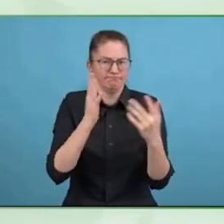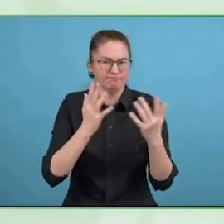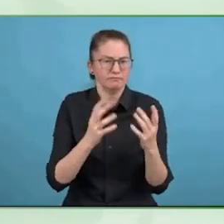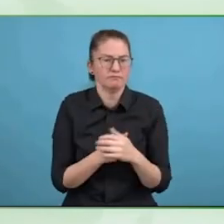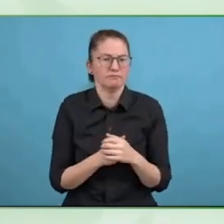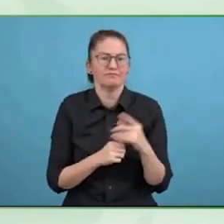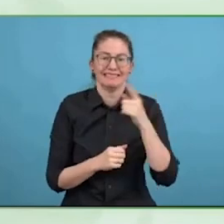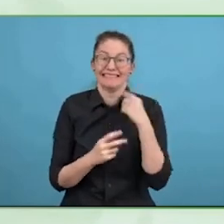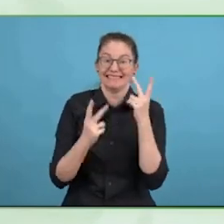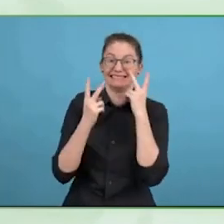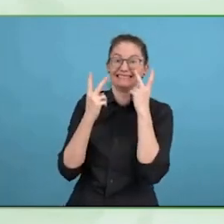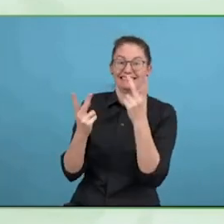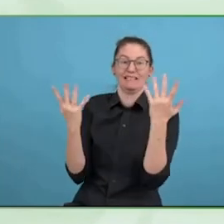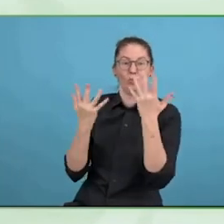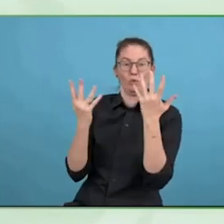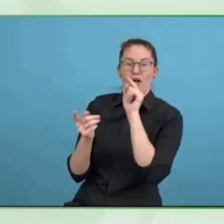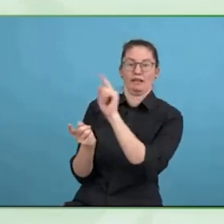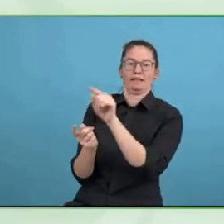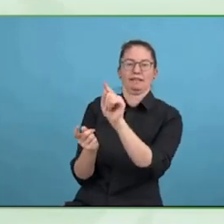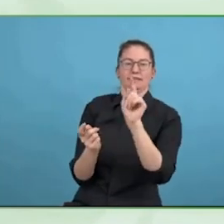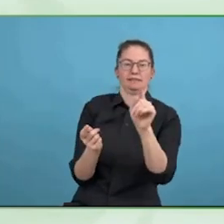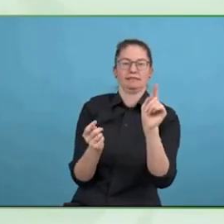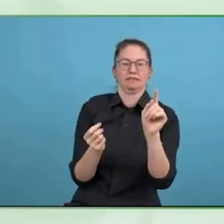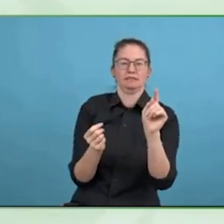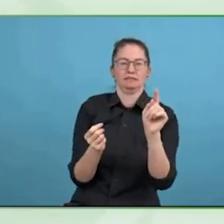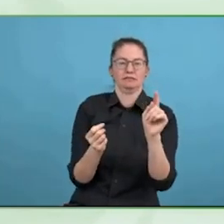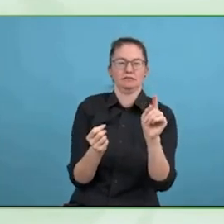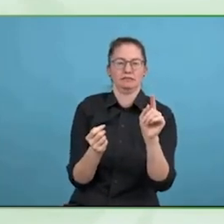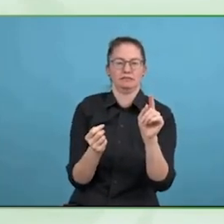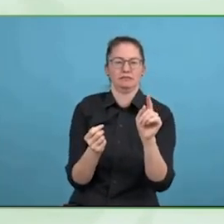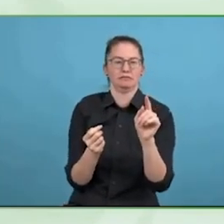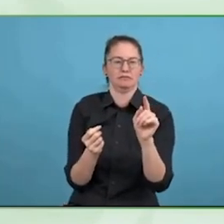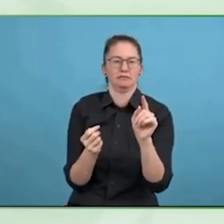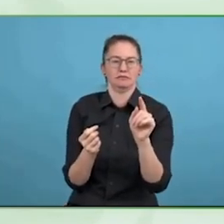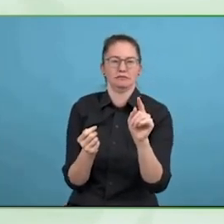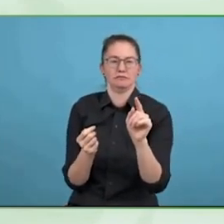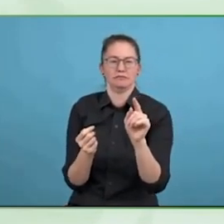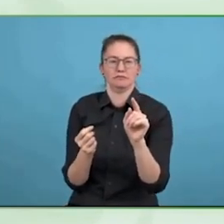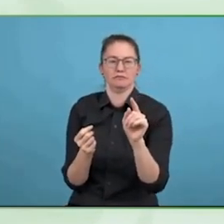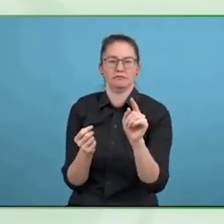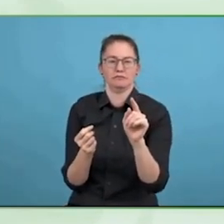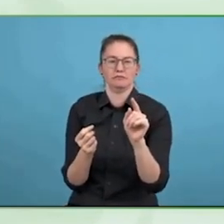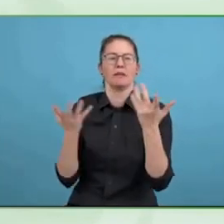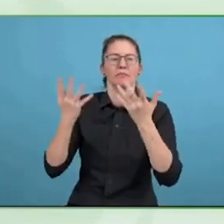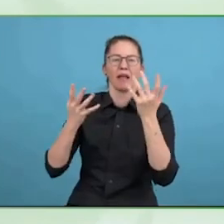So the distance between the basics, we call it the fundamentals, which